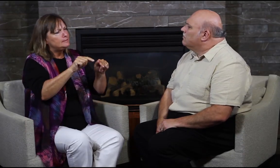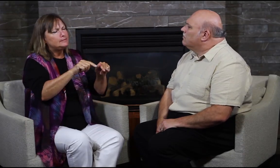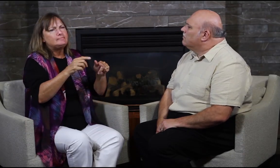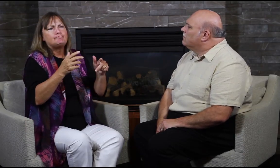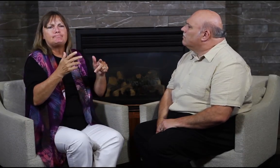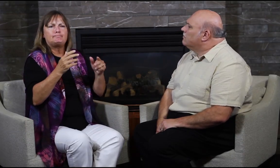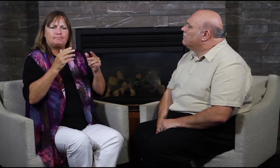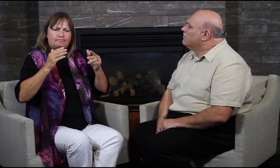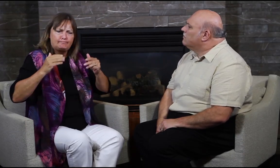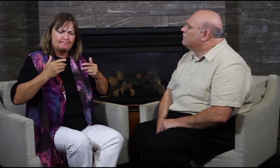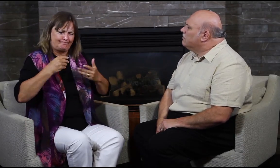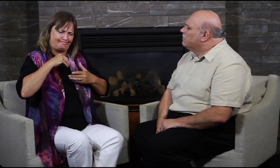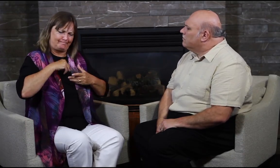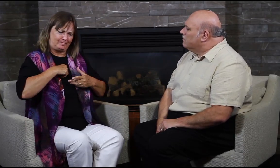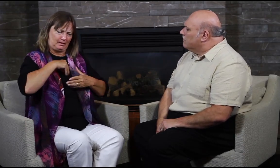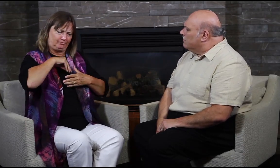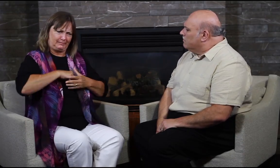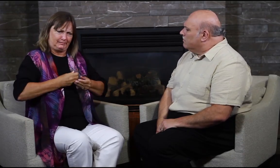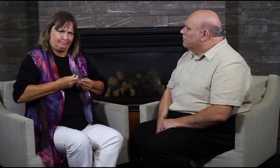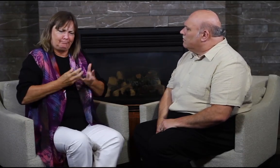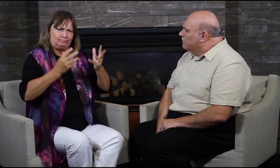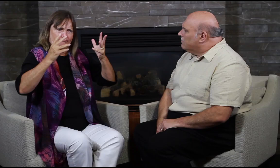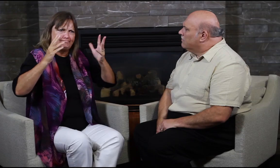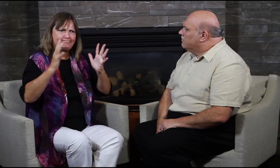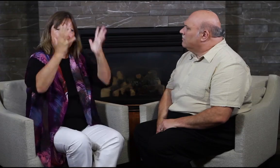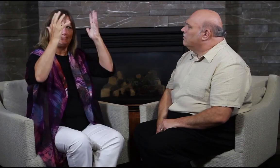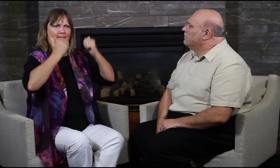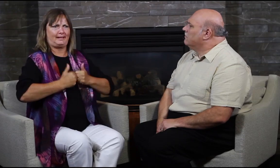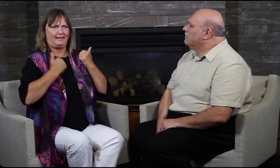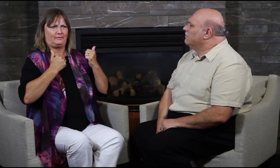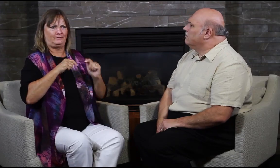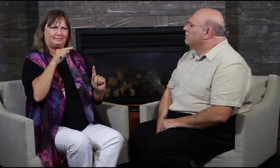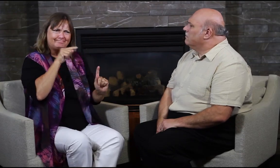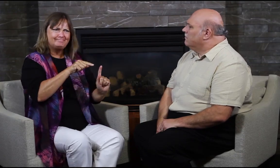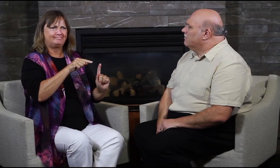our pride. We want to show that Deaf